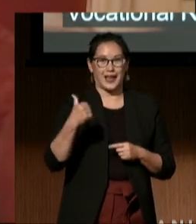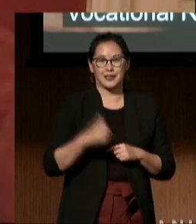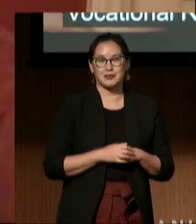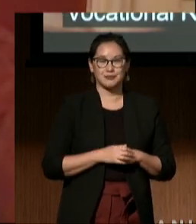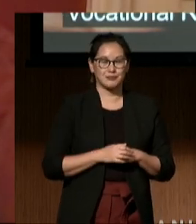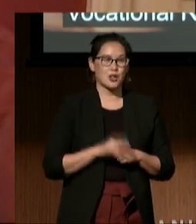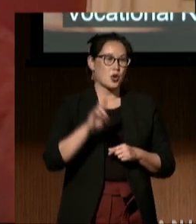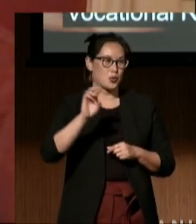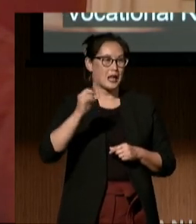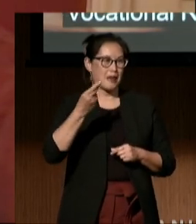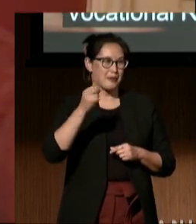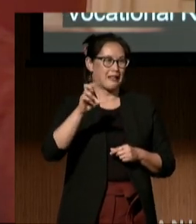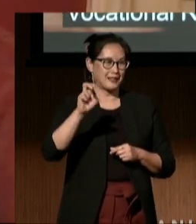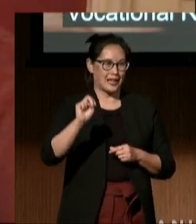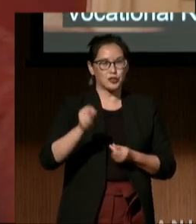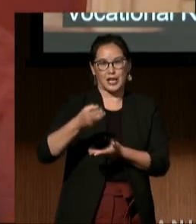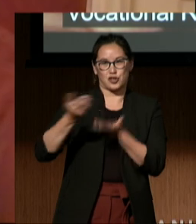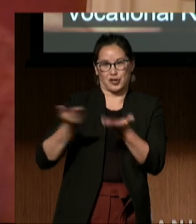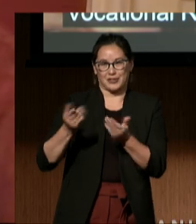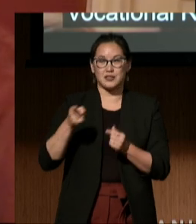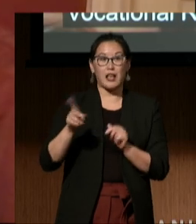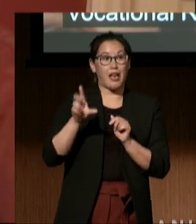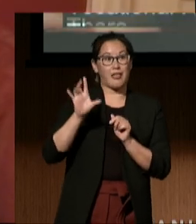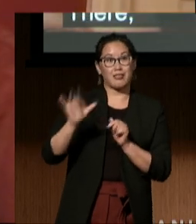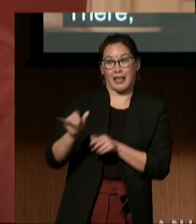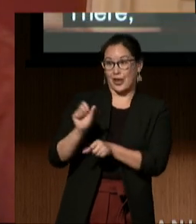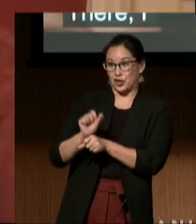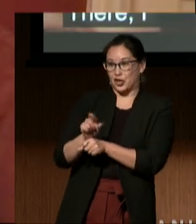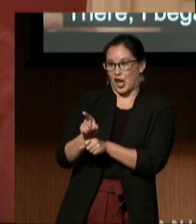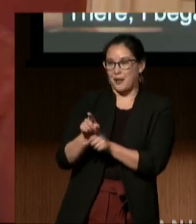There, I began to understand how ingrained